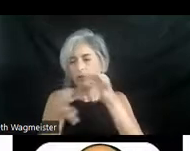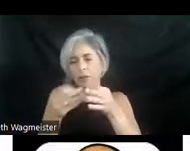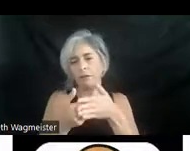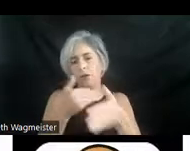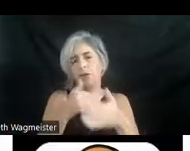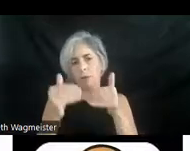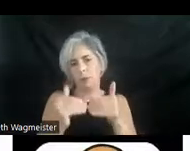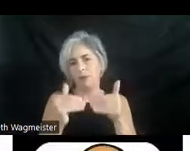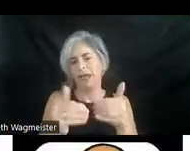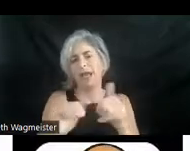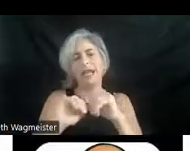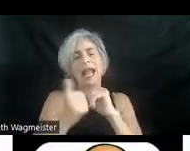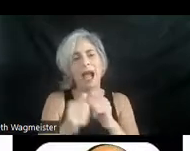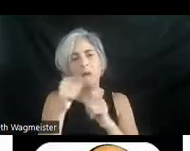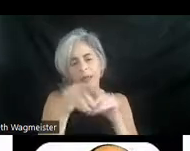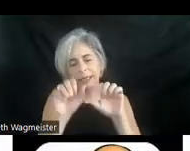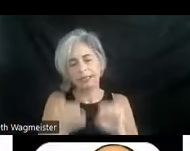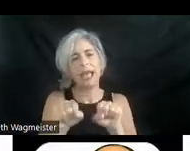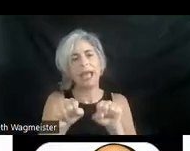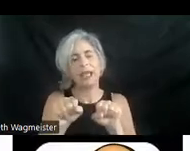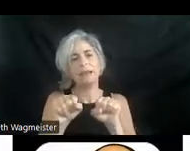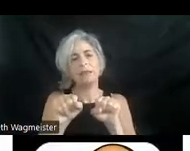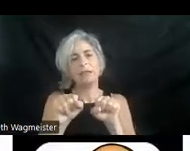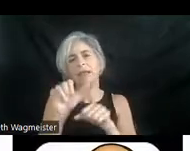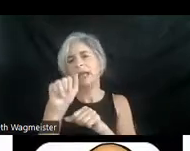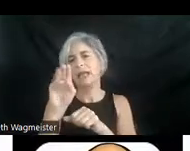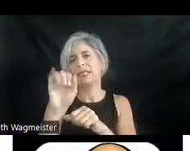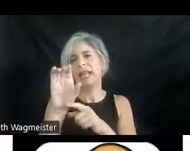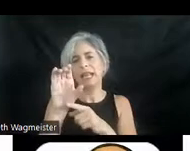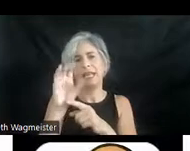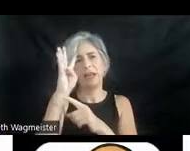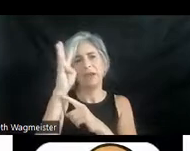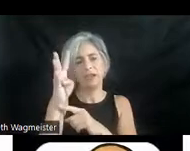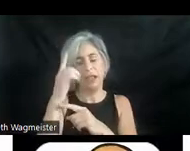on to how this can be an aesthetic innovation. I think even traditional audio description